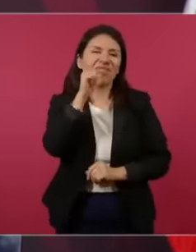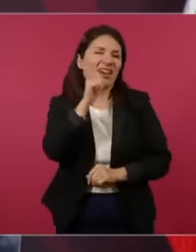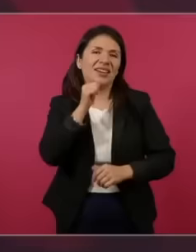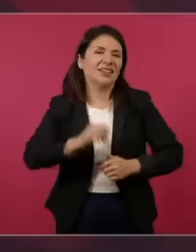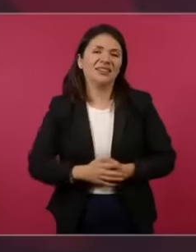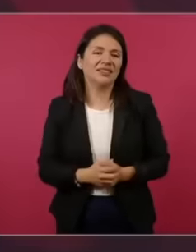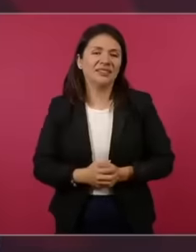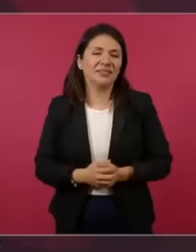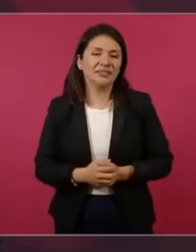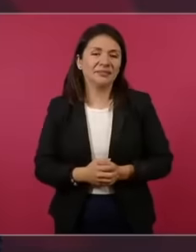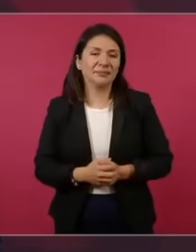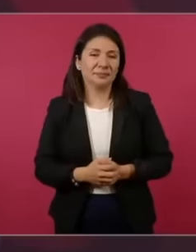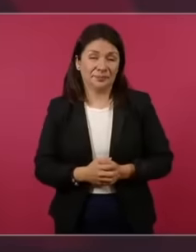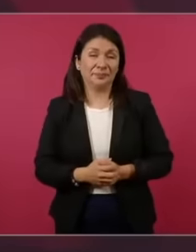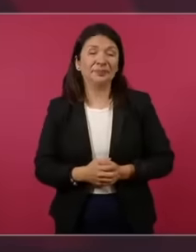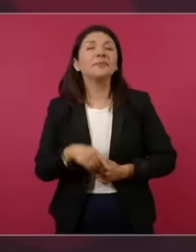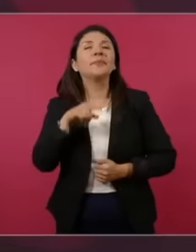didn't work for them.